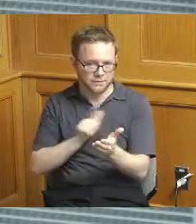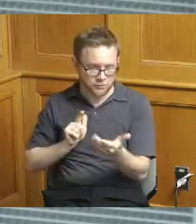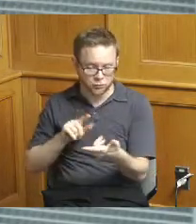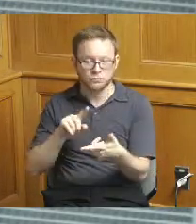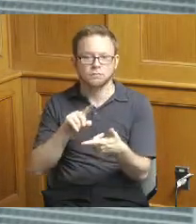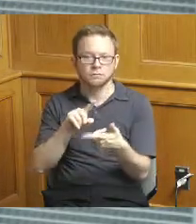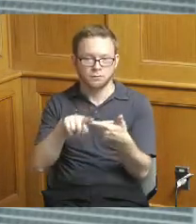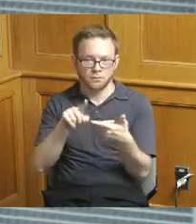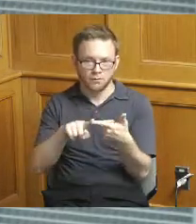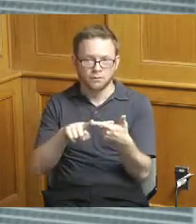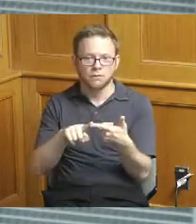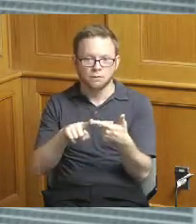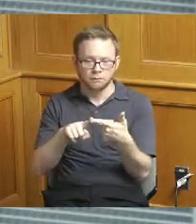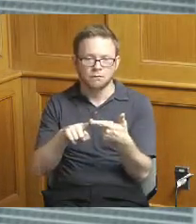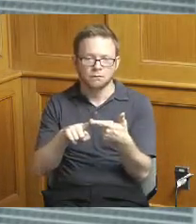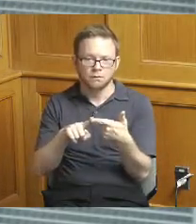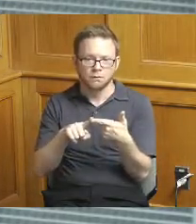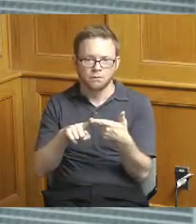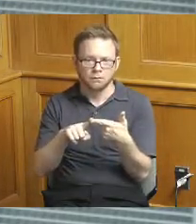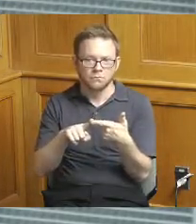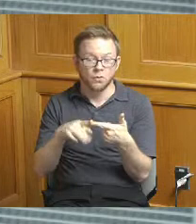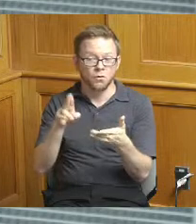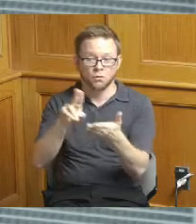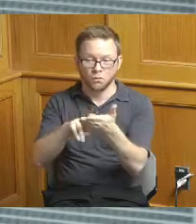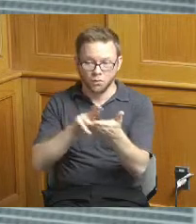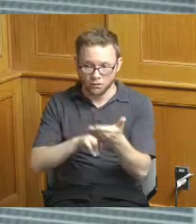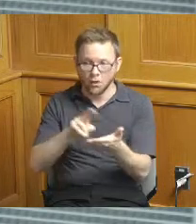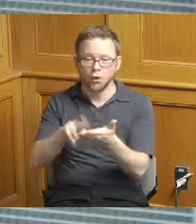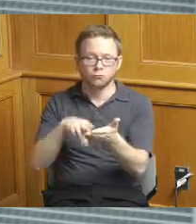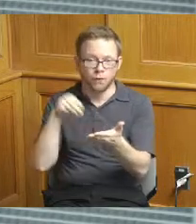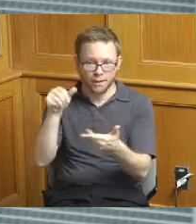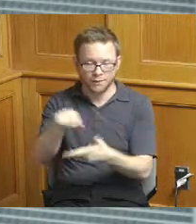the encumbrance of that to put it under contract then obviously the spend on it